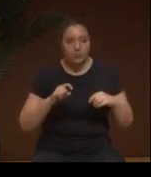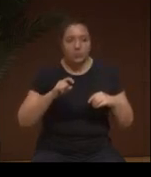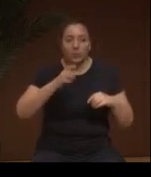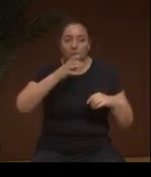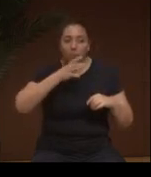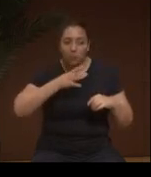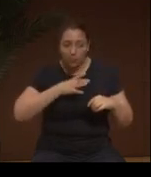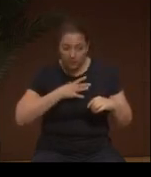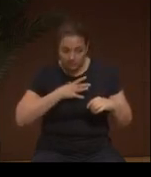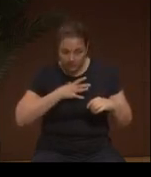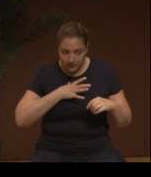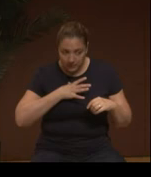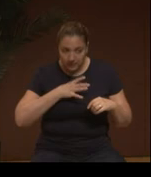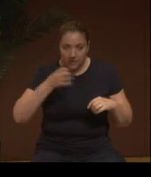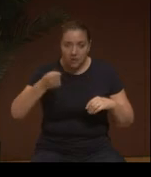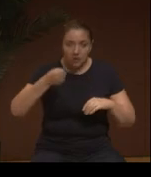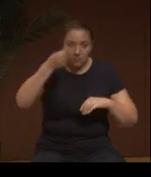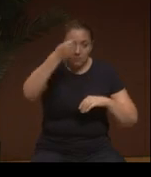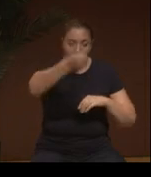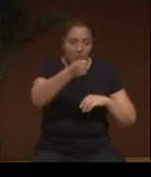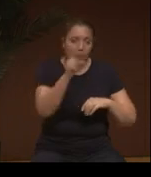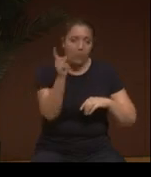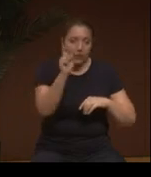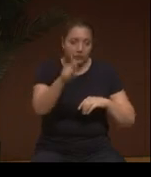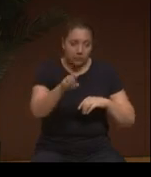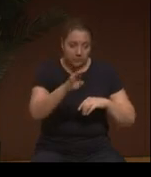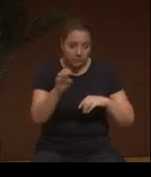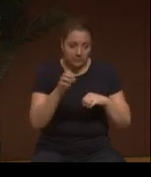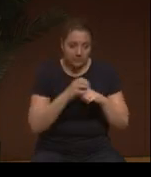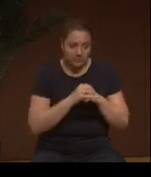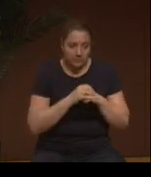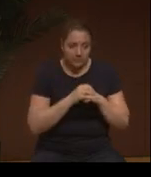But we have to change the vision, we have to place the women where they go.